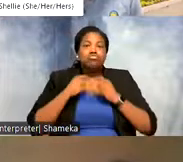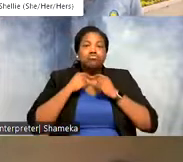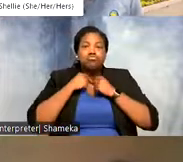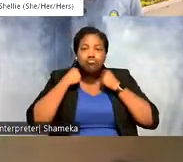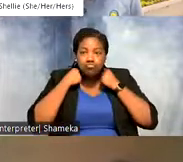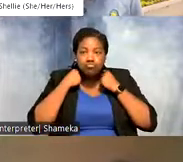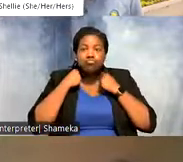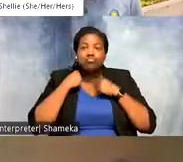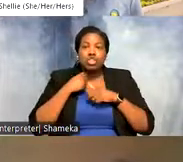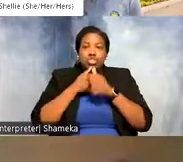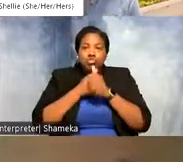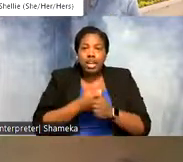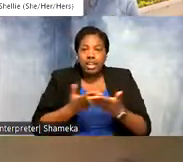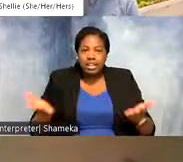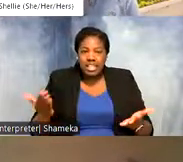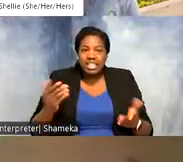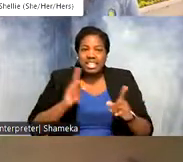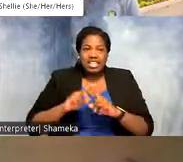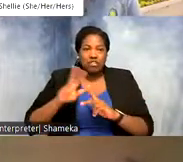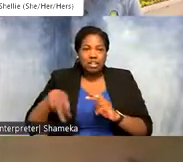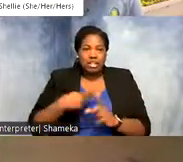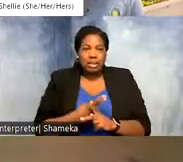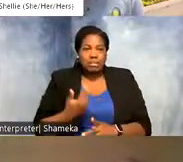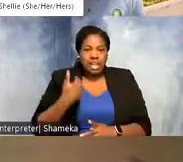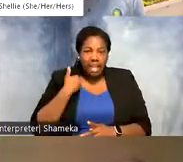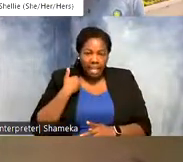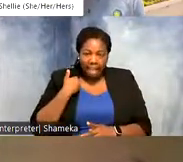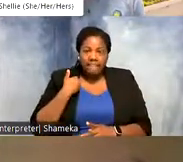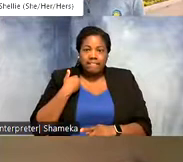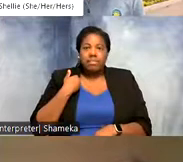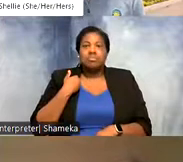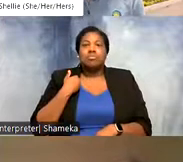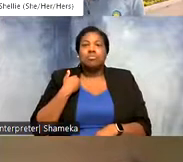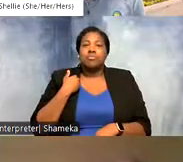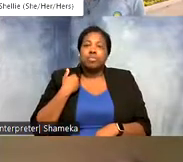on the bird. There's a variety of different types that can go on birds some examples that you see